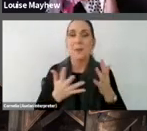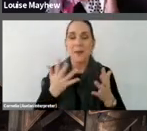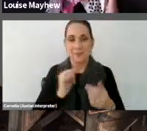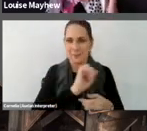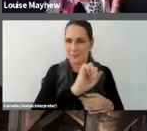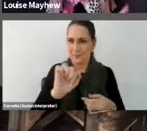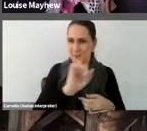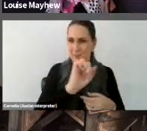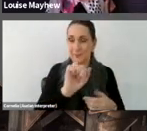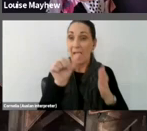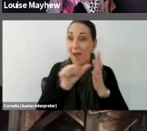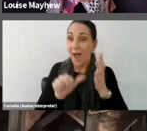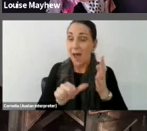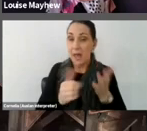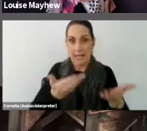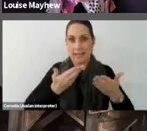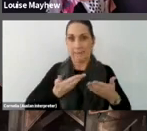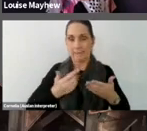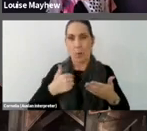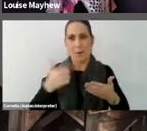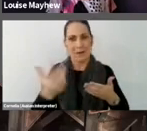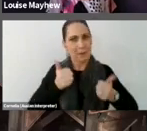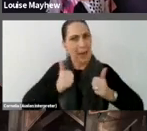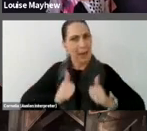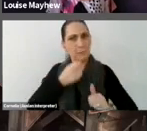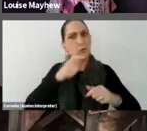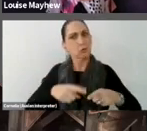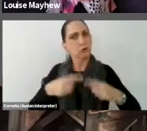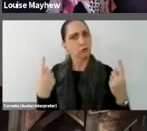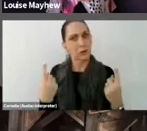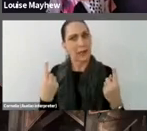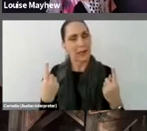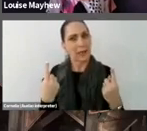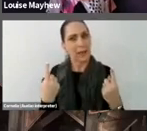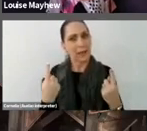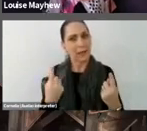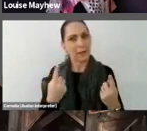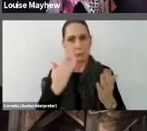differently in public space. I would say that they all require a certain level of